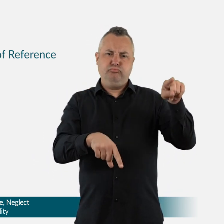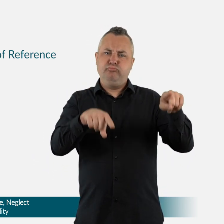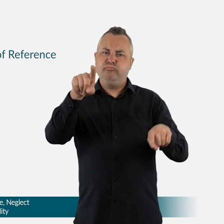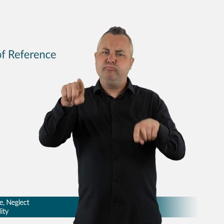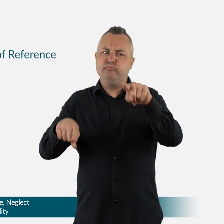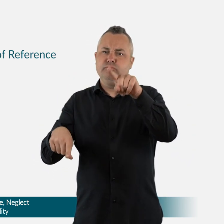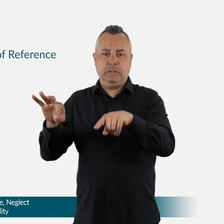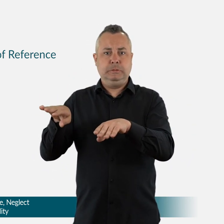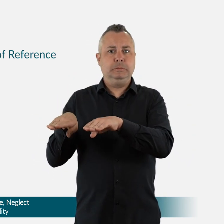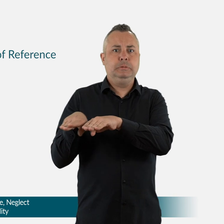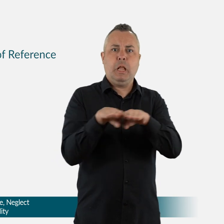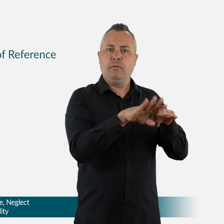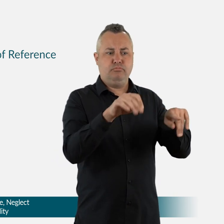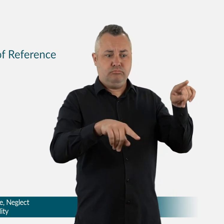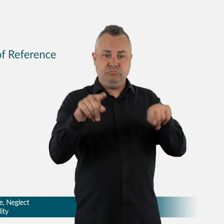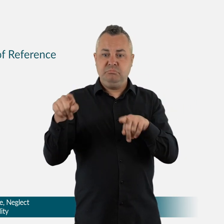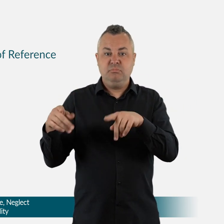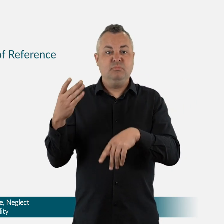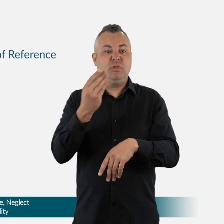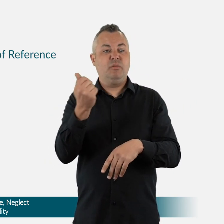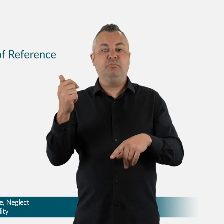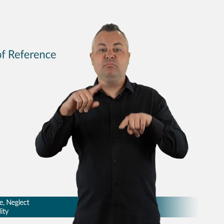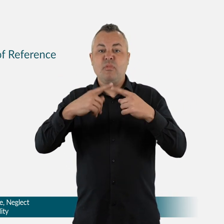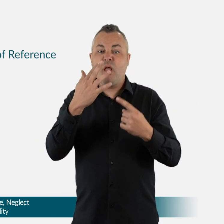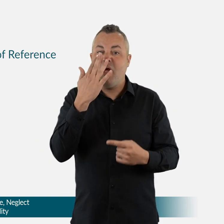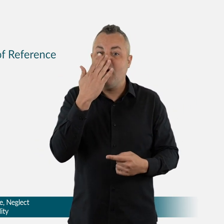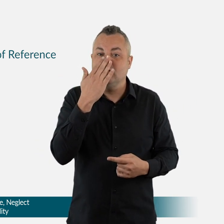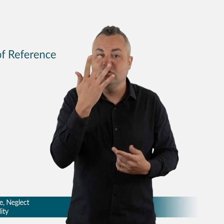process on how to best support people with disability,